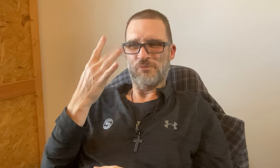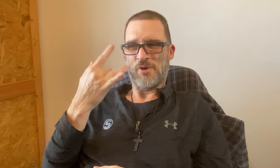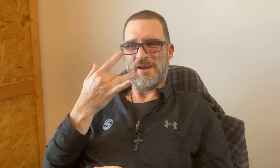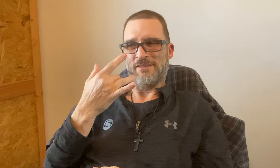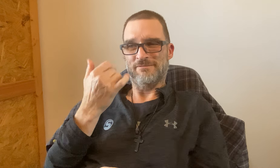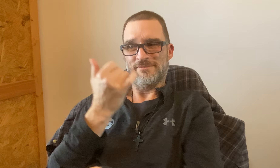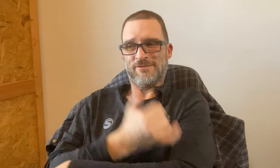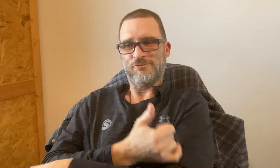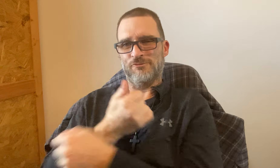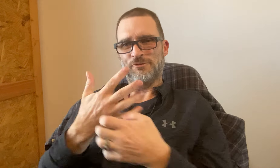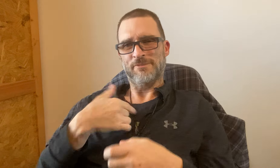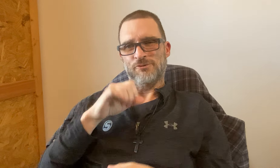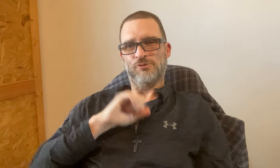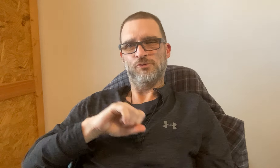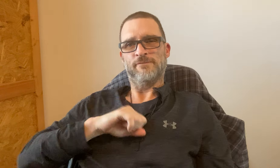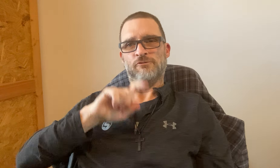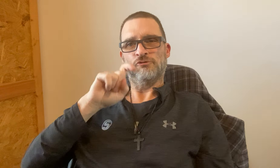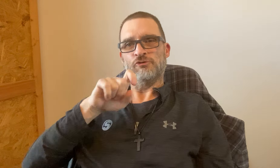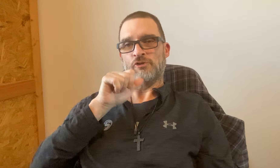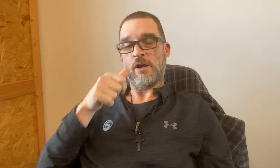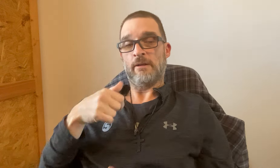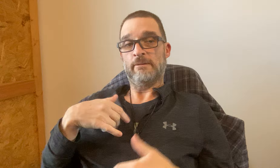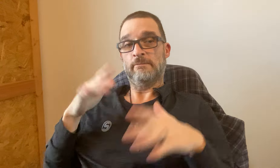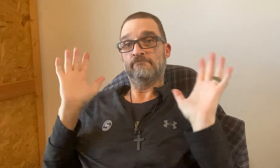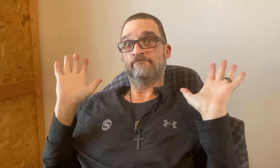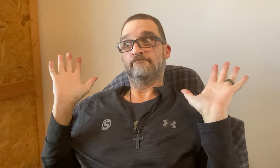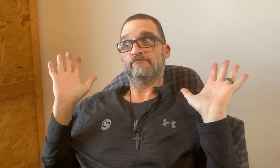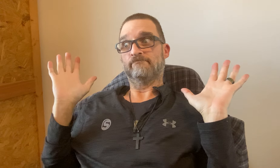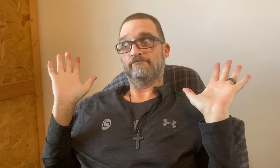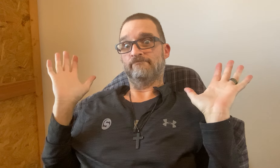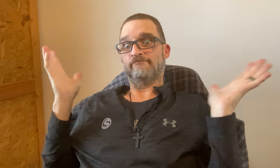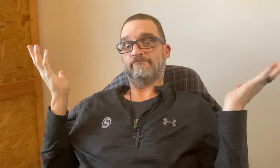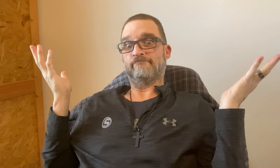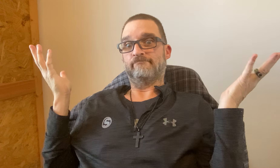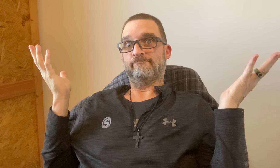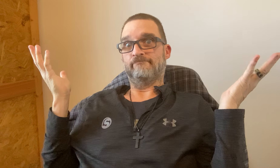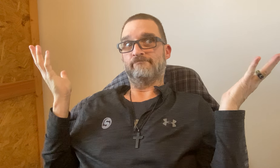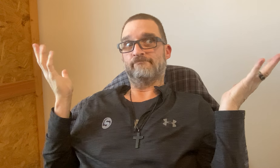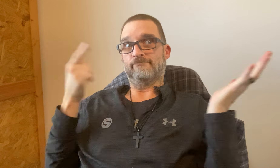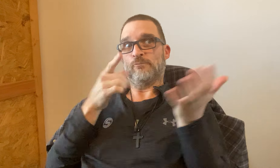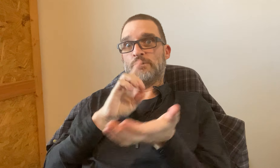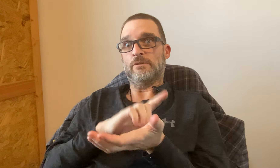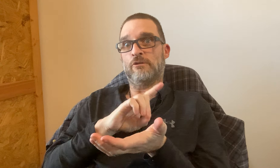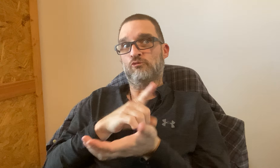The doctor tried to understand why steroids causes me to cough. It should not be happening. I don't know what to say about that.